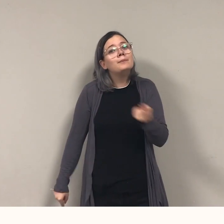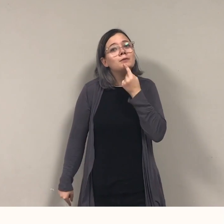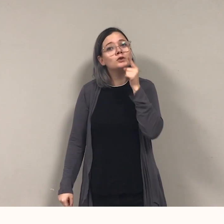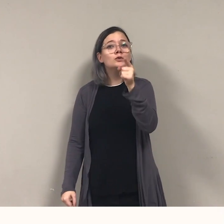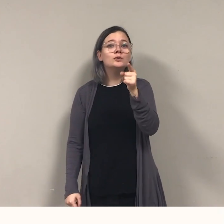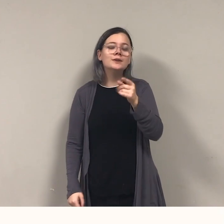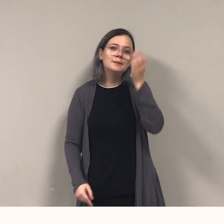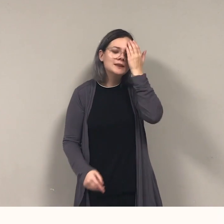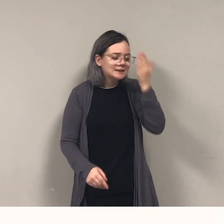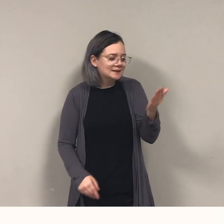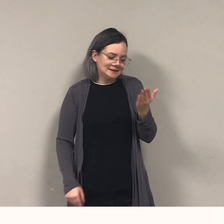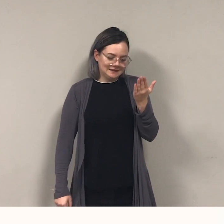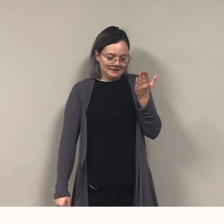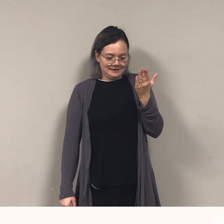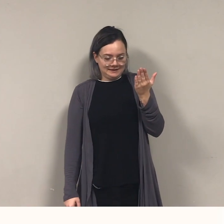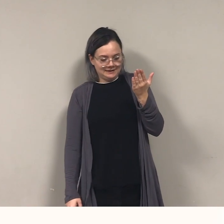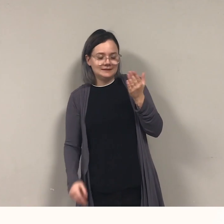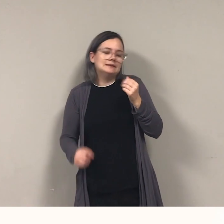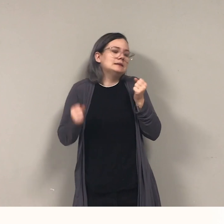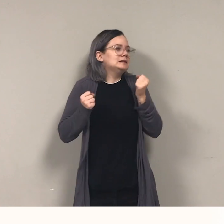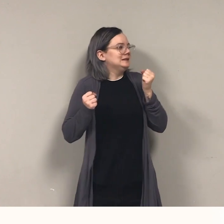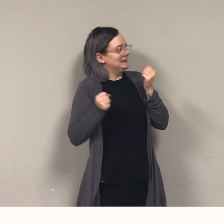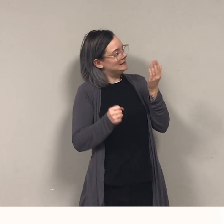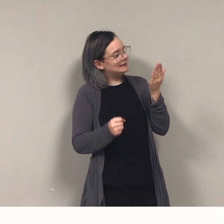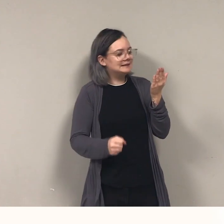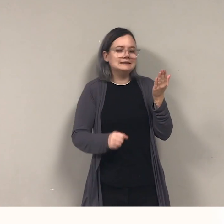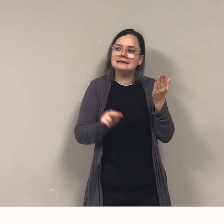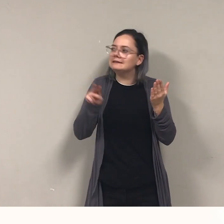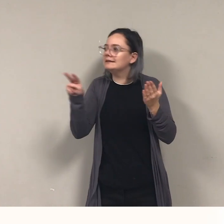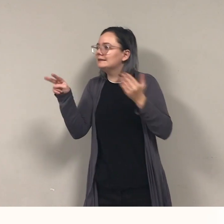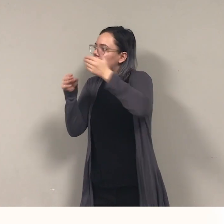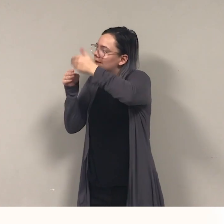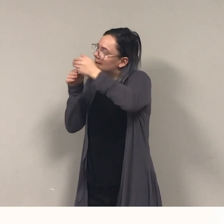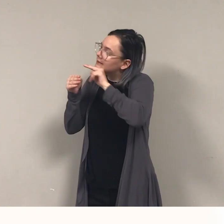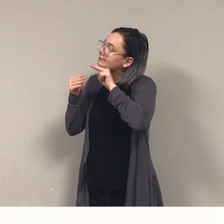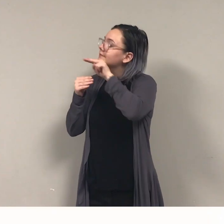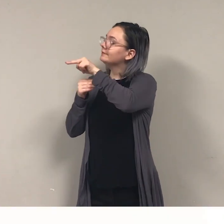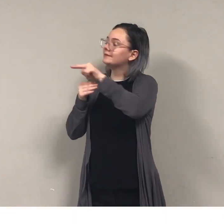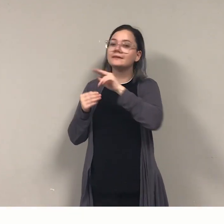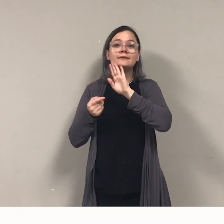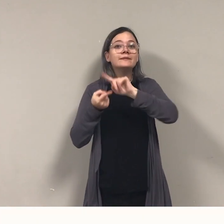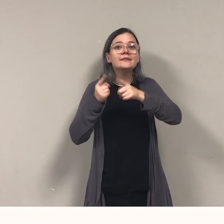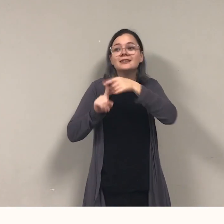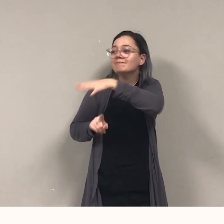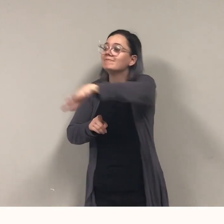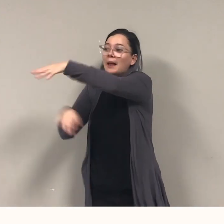Pirate shivers, peaks outside, ...sees her friends all smiling wide.